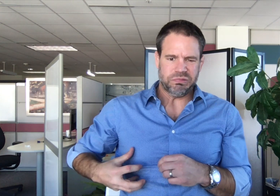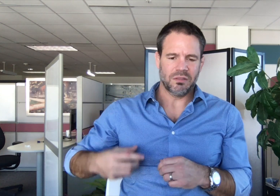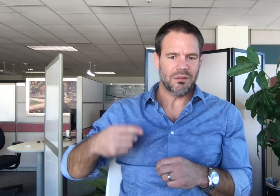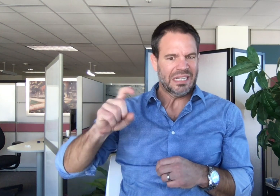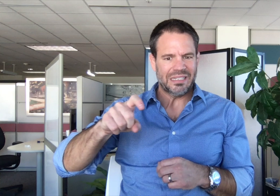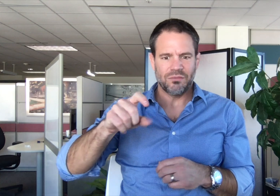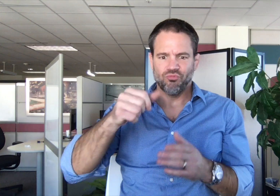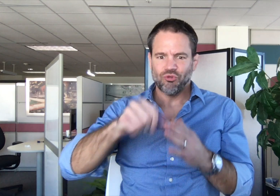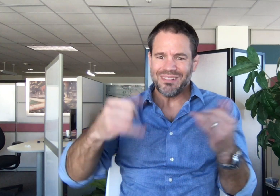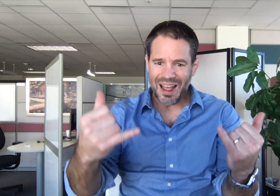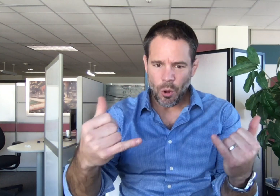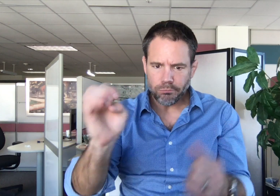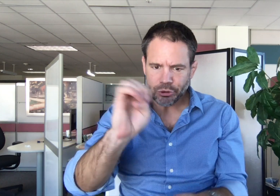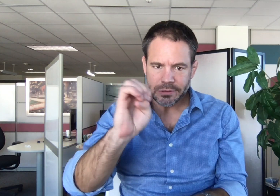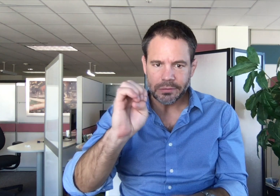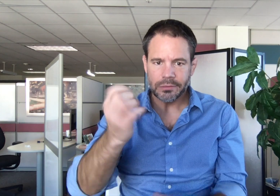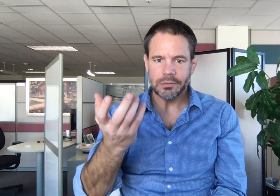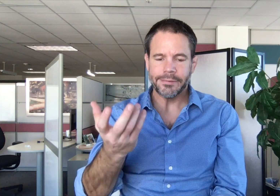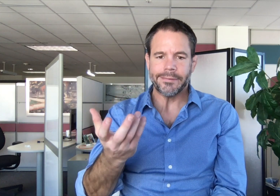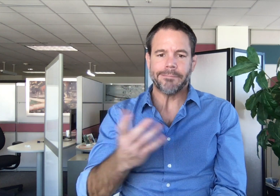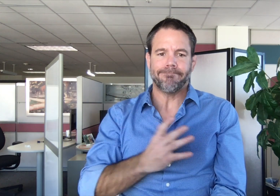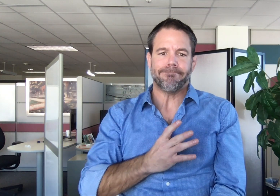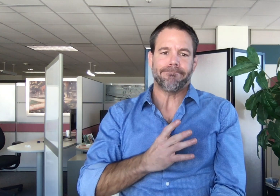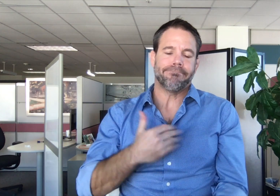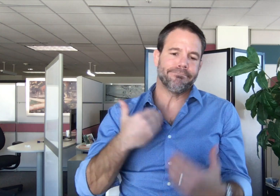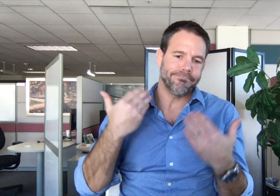I had to undergo emergency surgery to remove the offending organ.